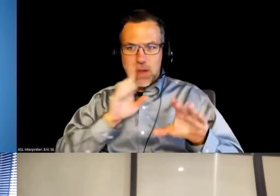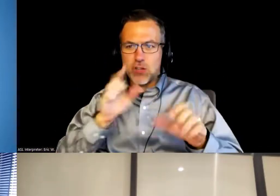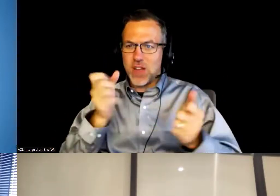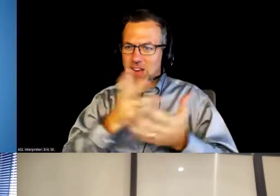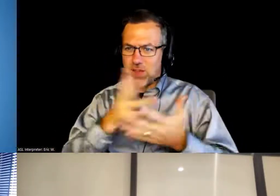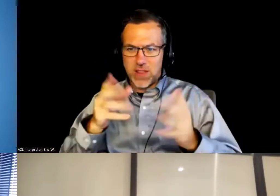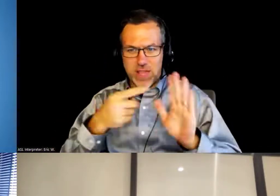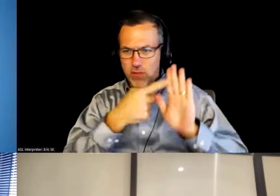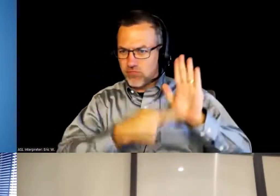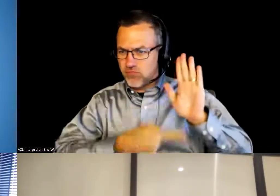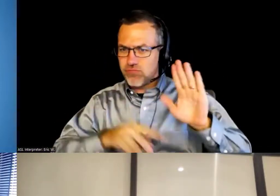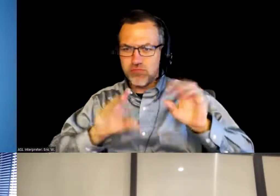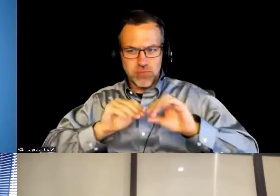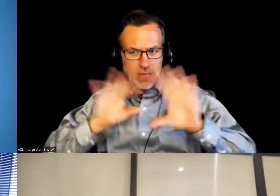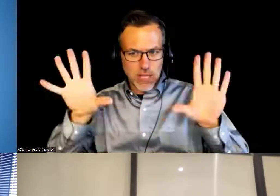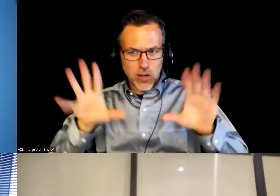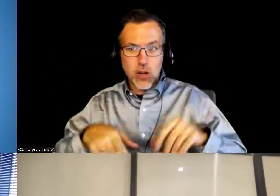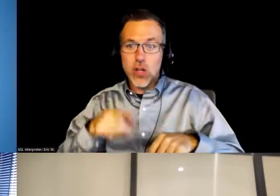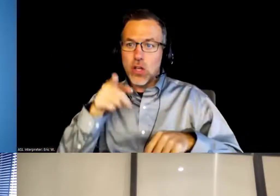that you can demonstration feasibility.